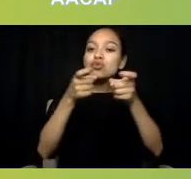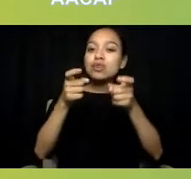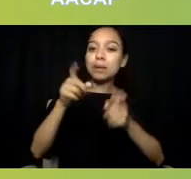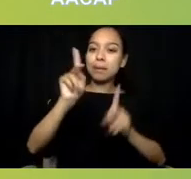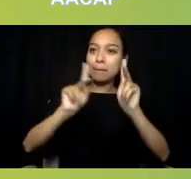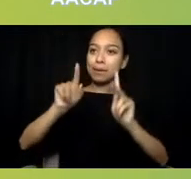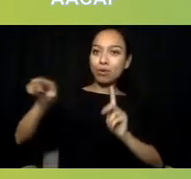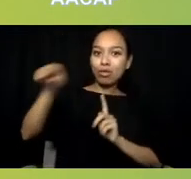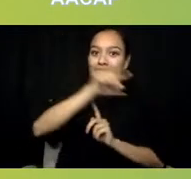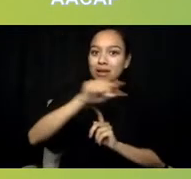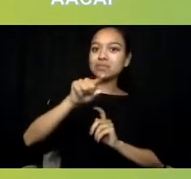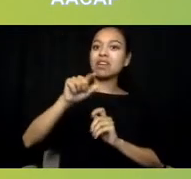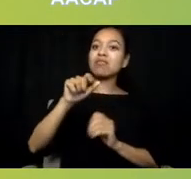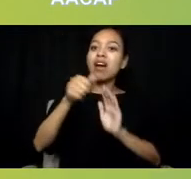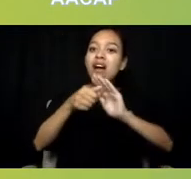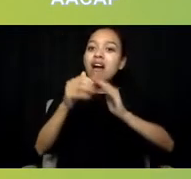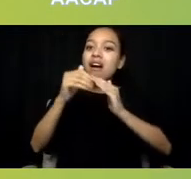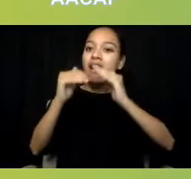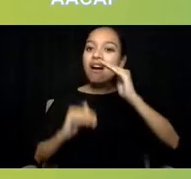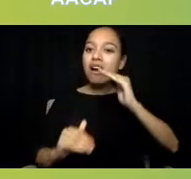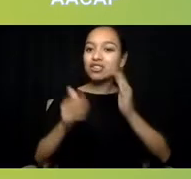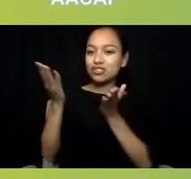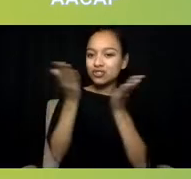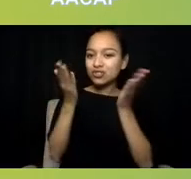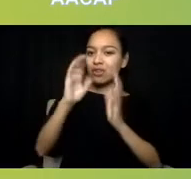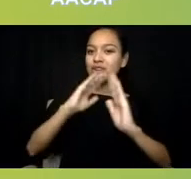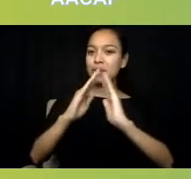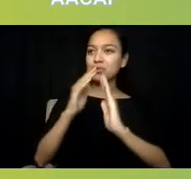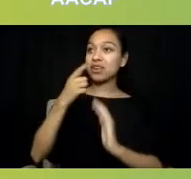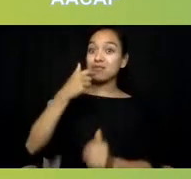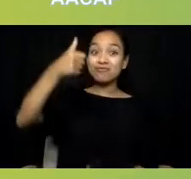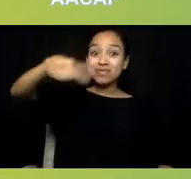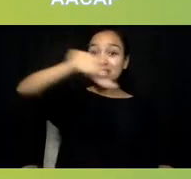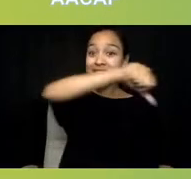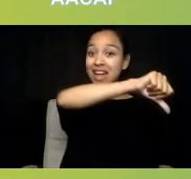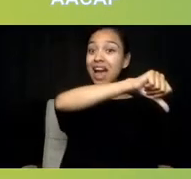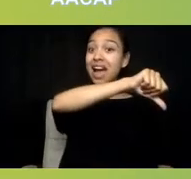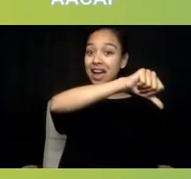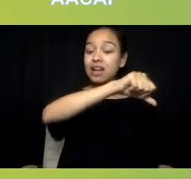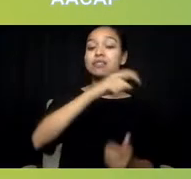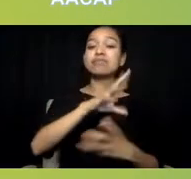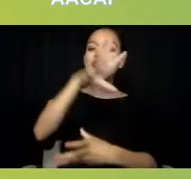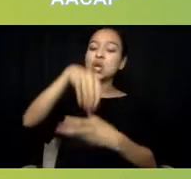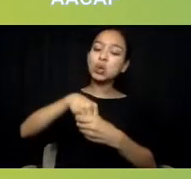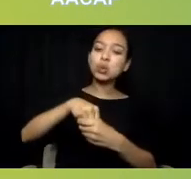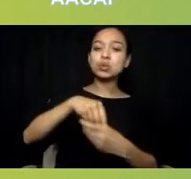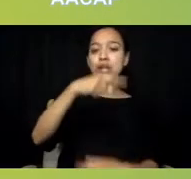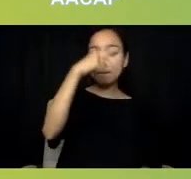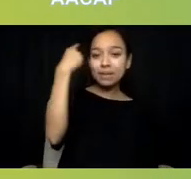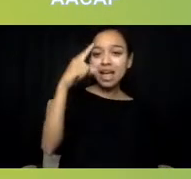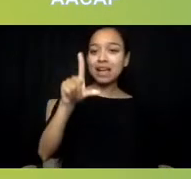that have been denied such treatment, which includes Black, Latino, and Indigenous, Native American people,